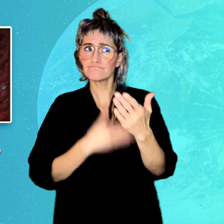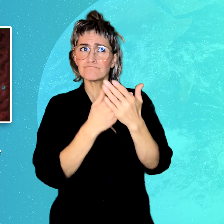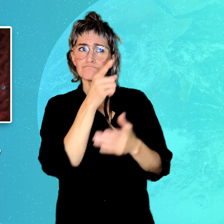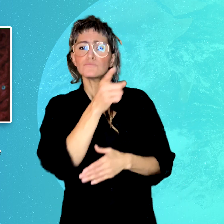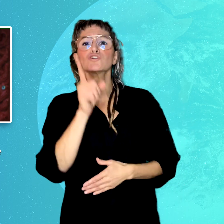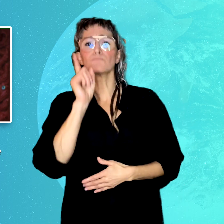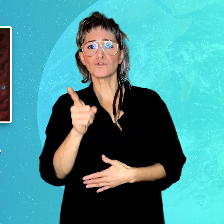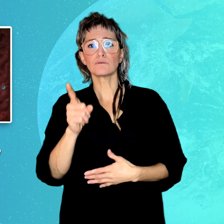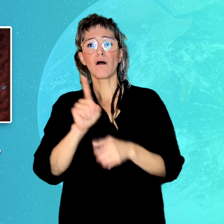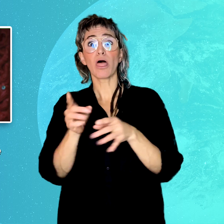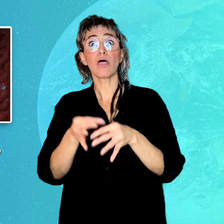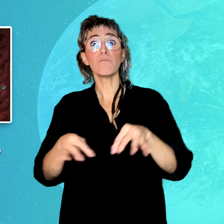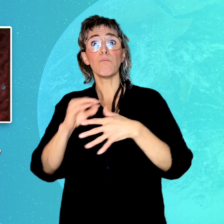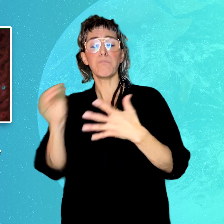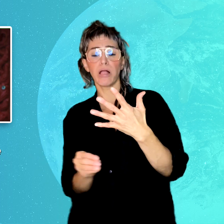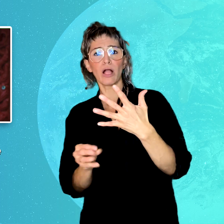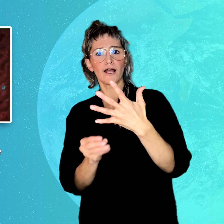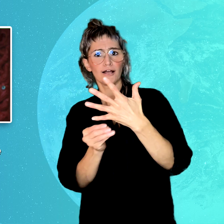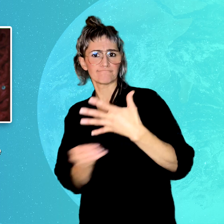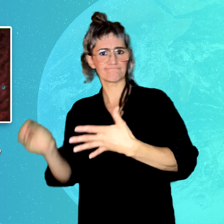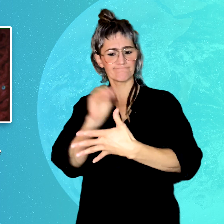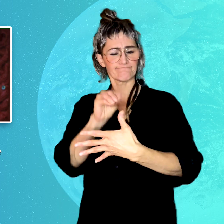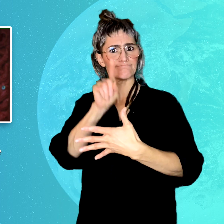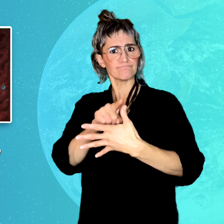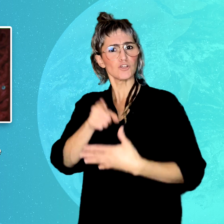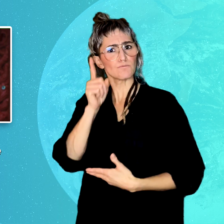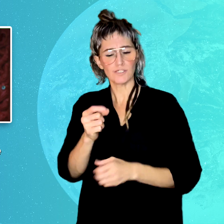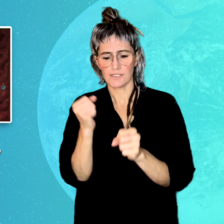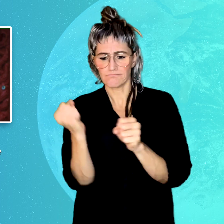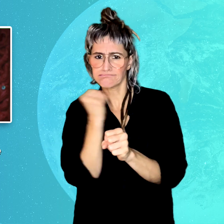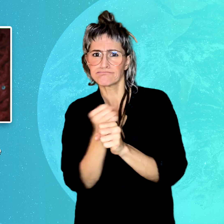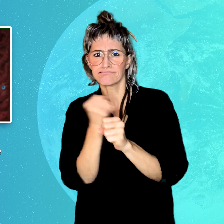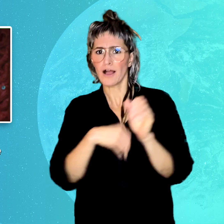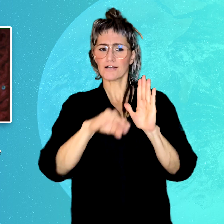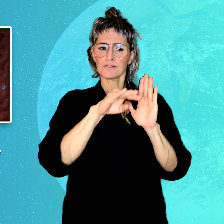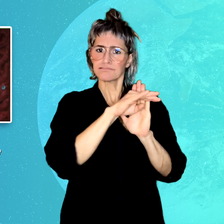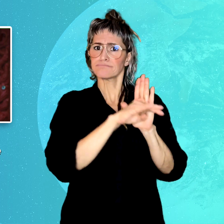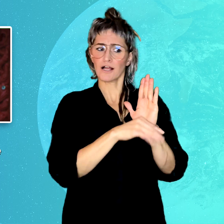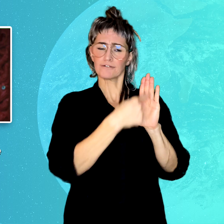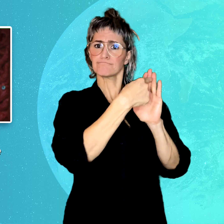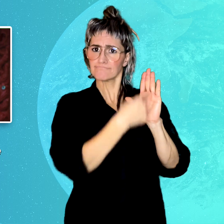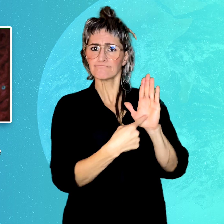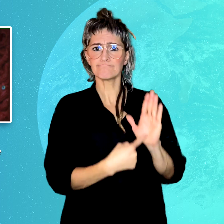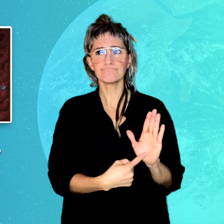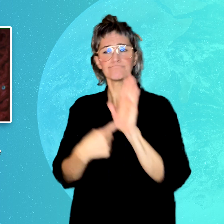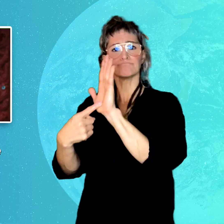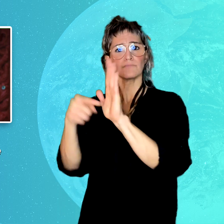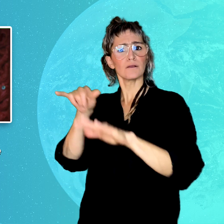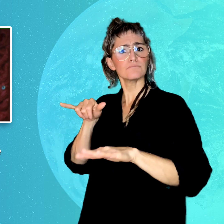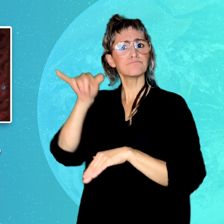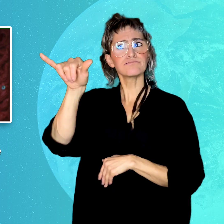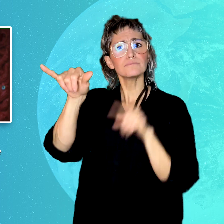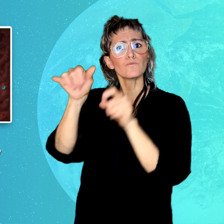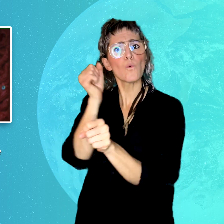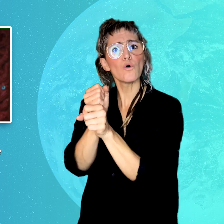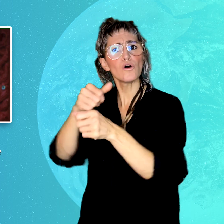an apology to Deaf Action NZ and prioritize the development